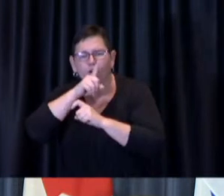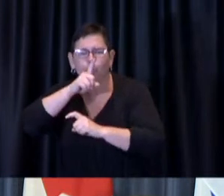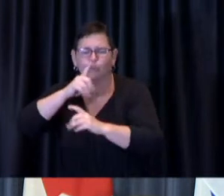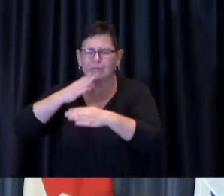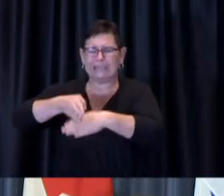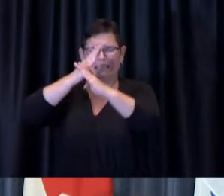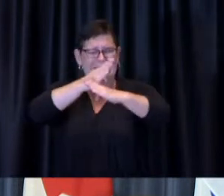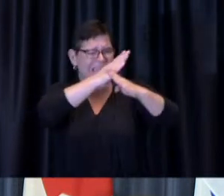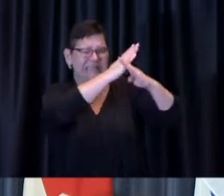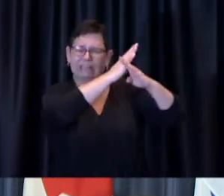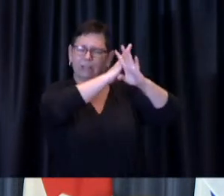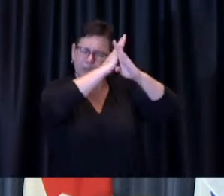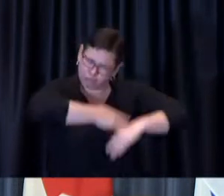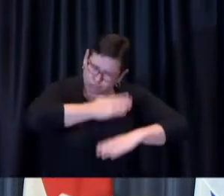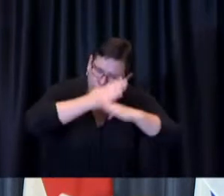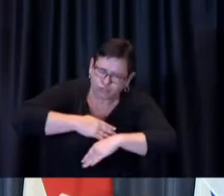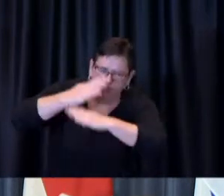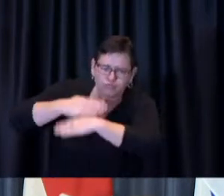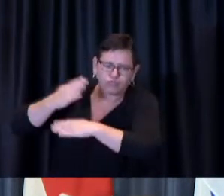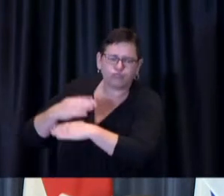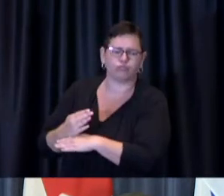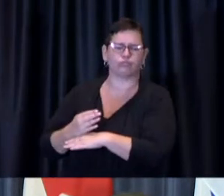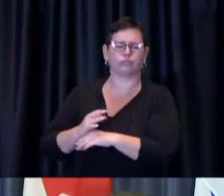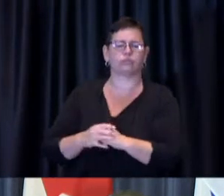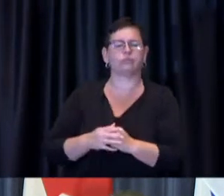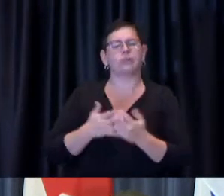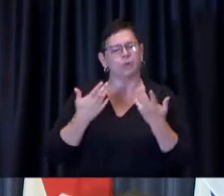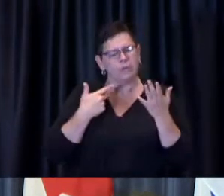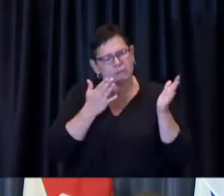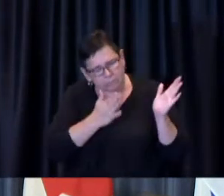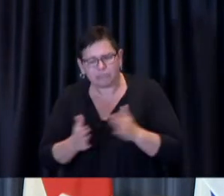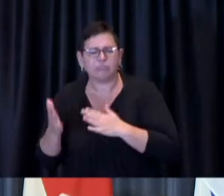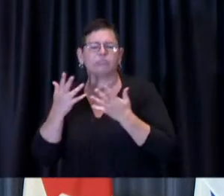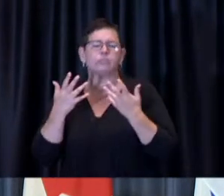This two-day initiative, which will be open to all residents from M postal codes,